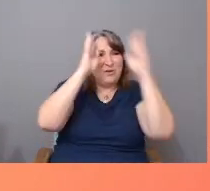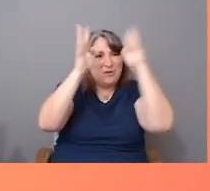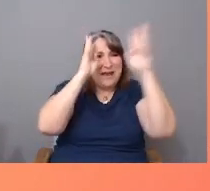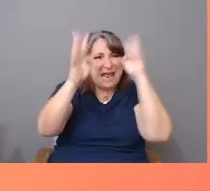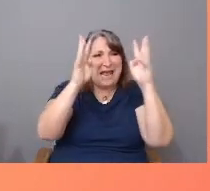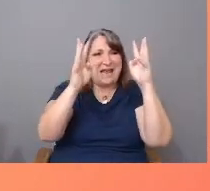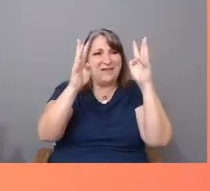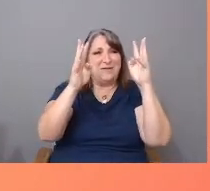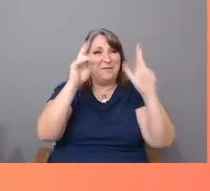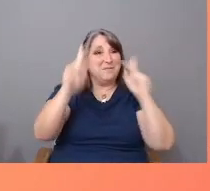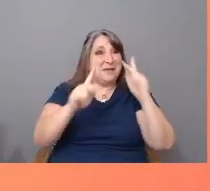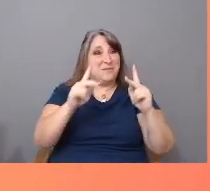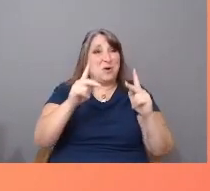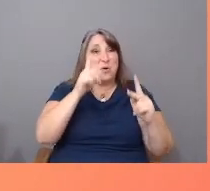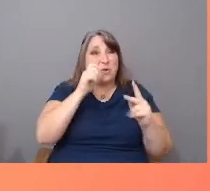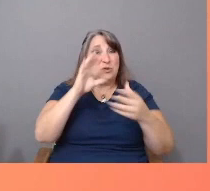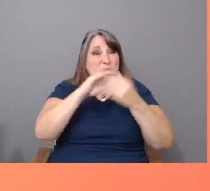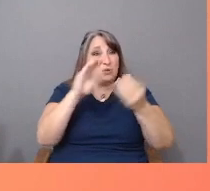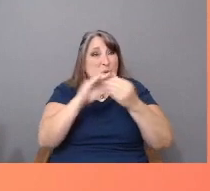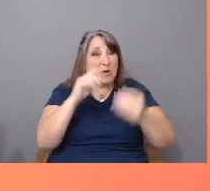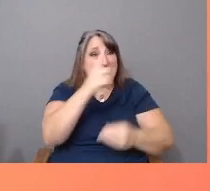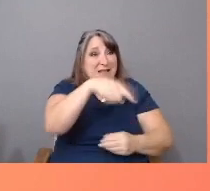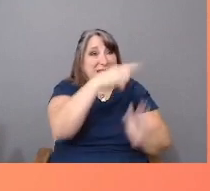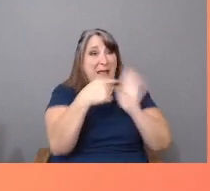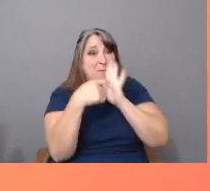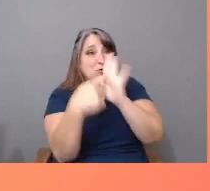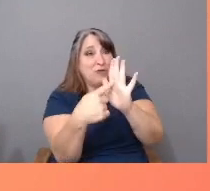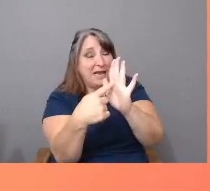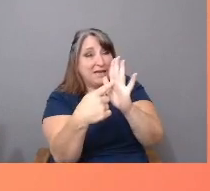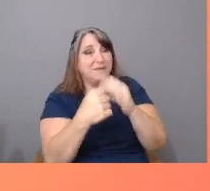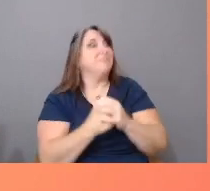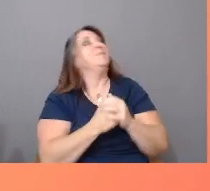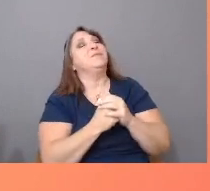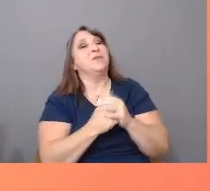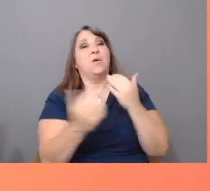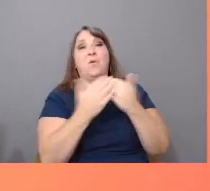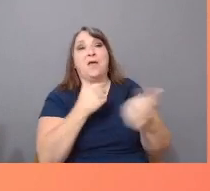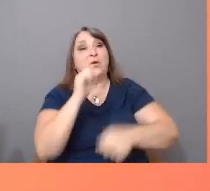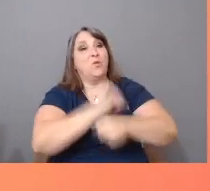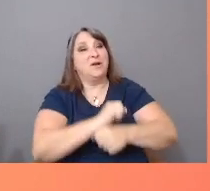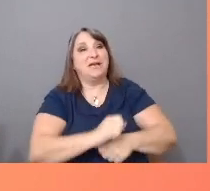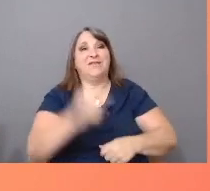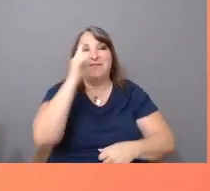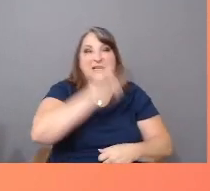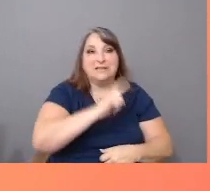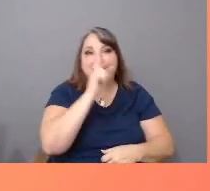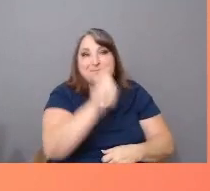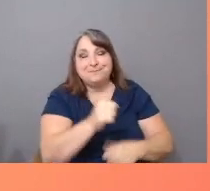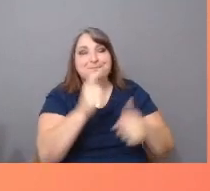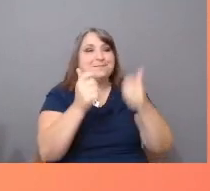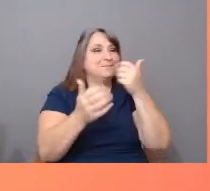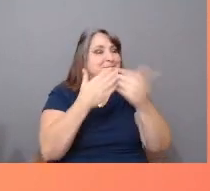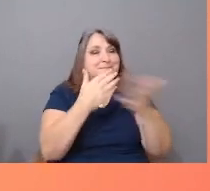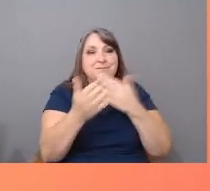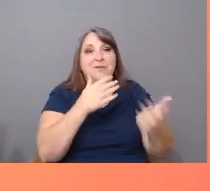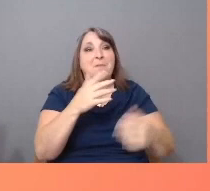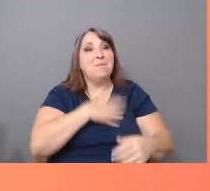whose stories they portrayed. Whether working on fiction or non-fiction, my creative quest is to author new narratives